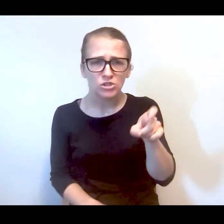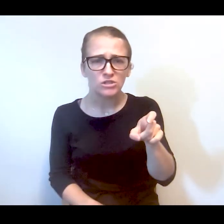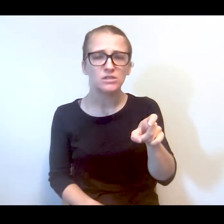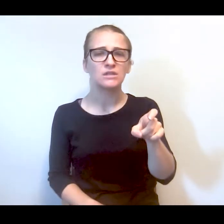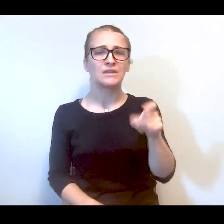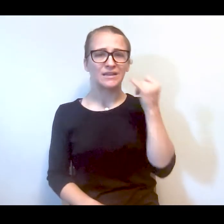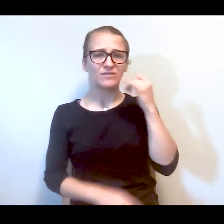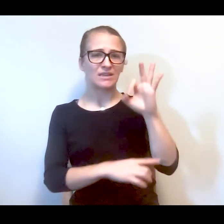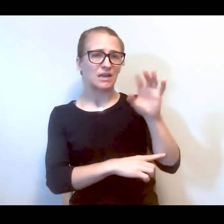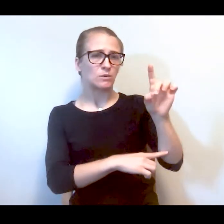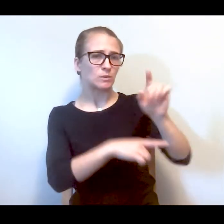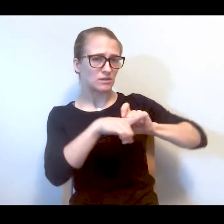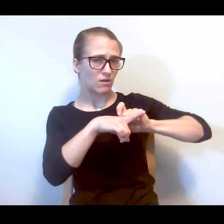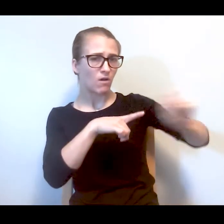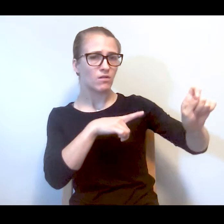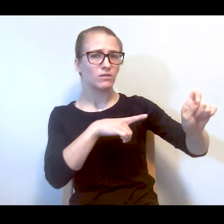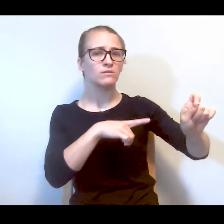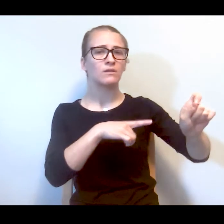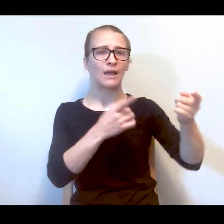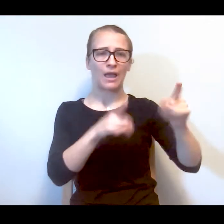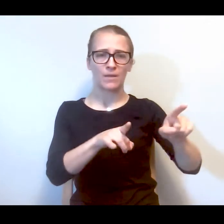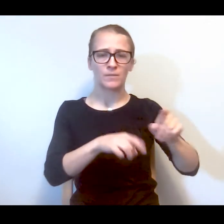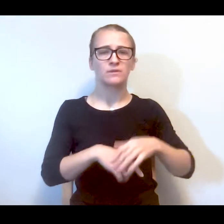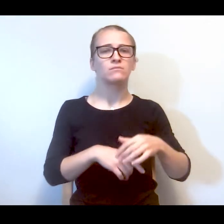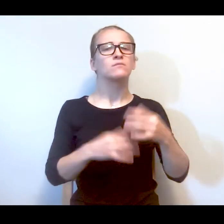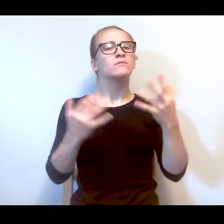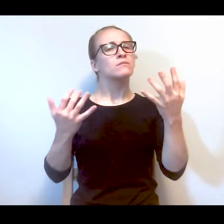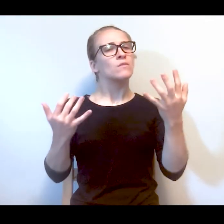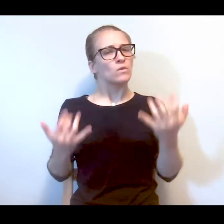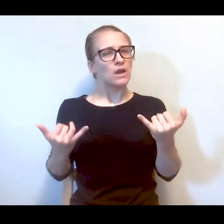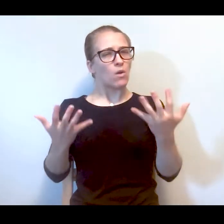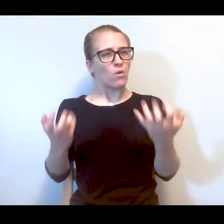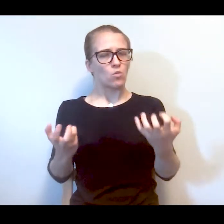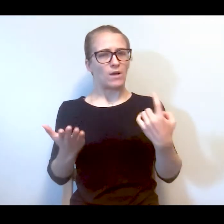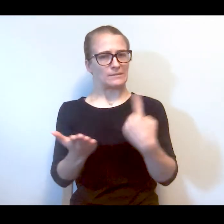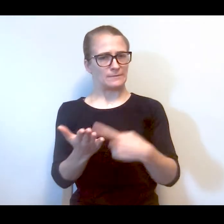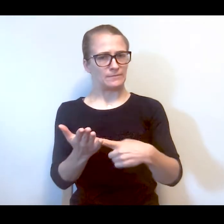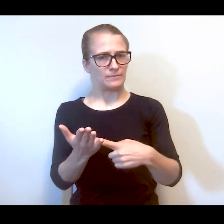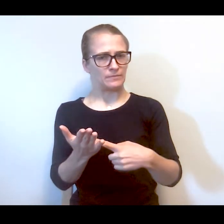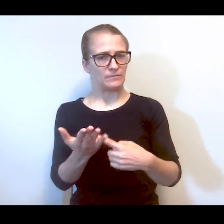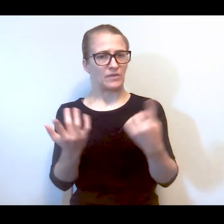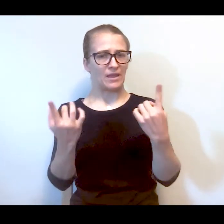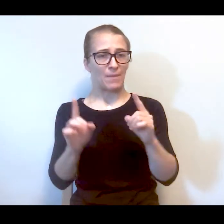respond when a 911 call comes in, I also want to spend a few moments talking about why people get to